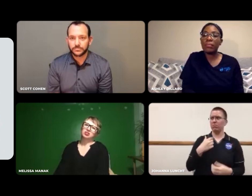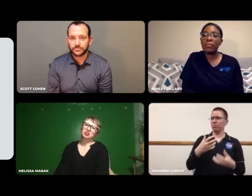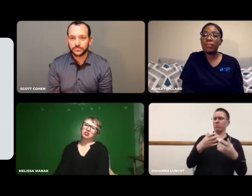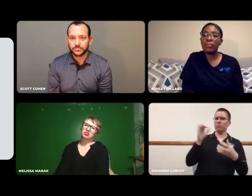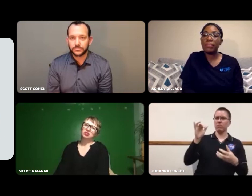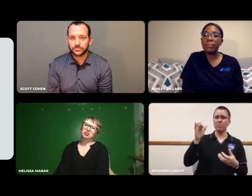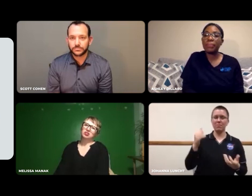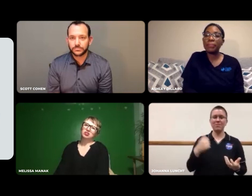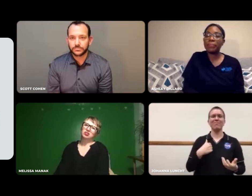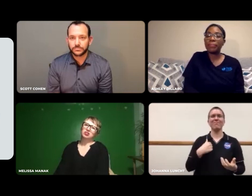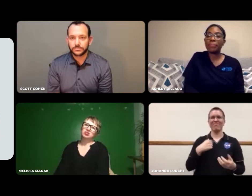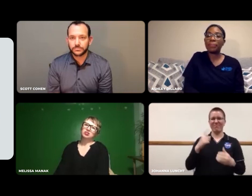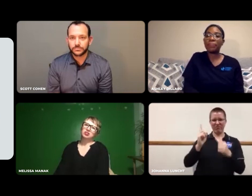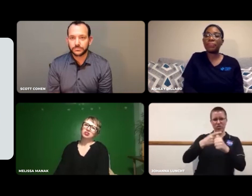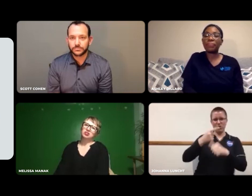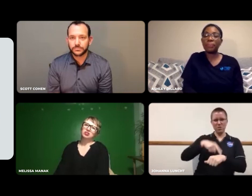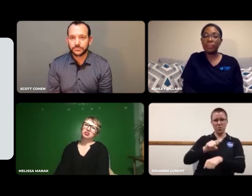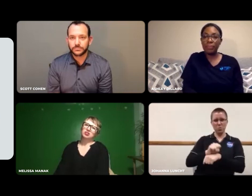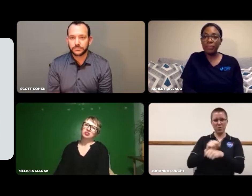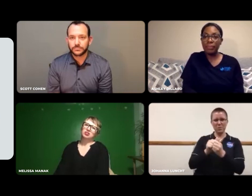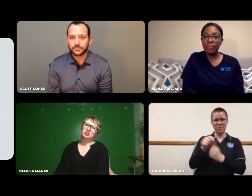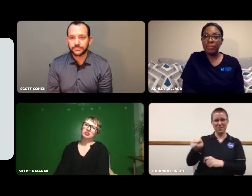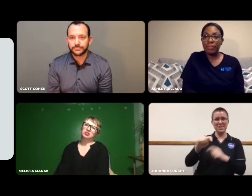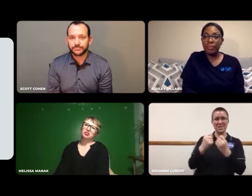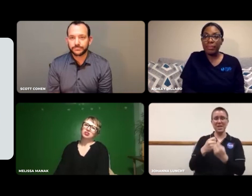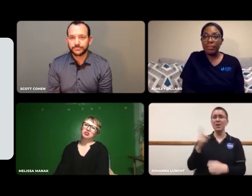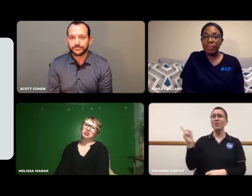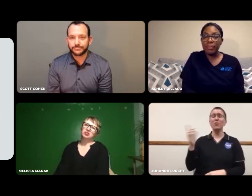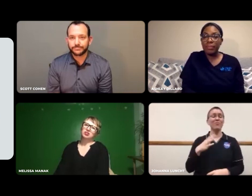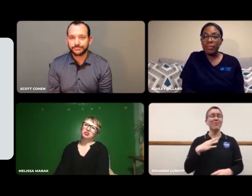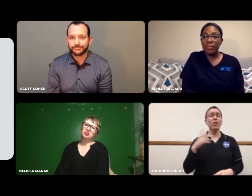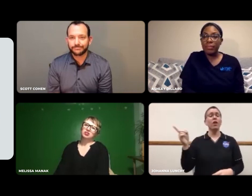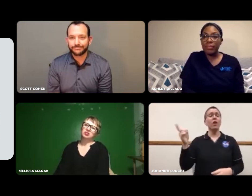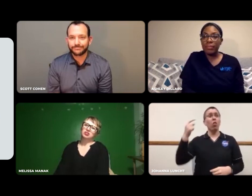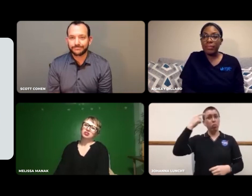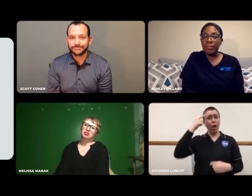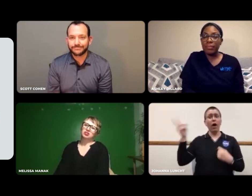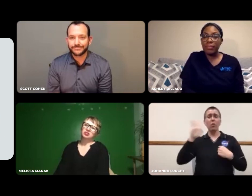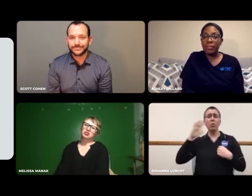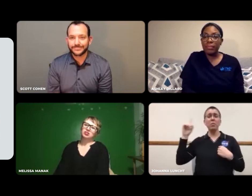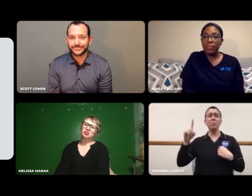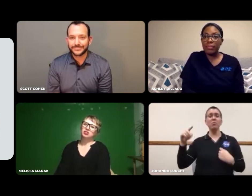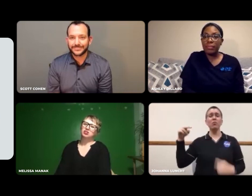He just put that on me the first time I'd be working with this team.